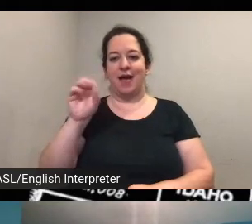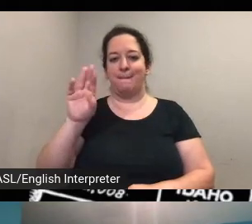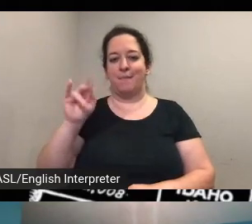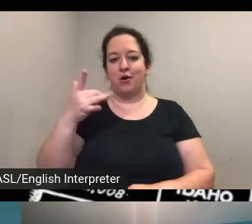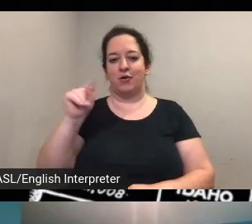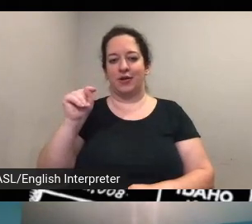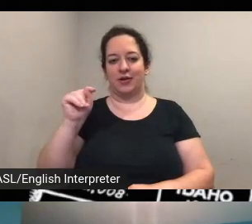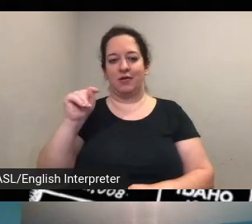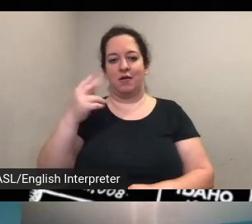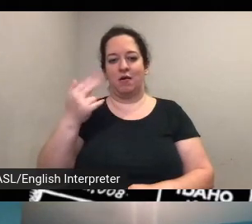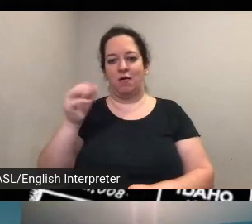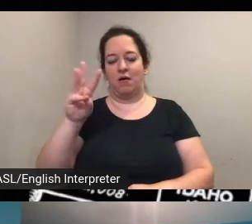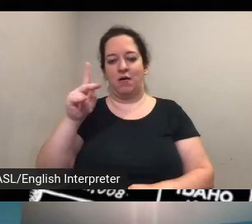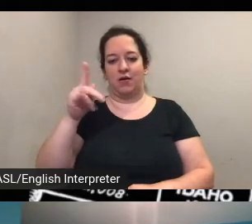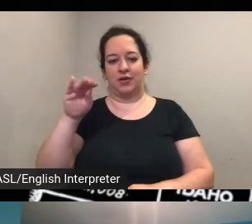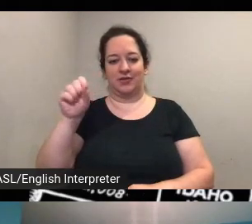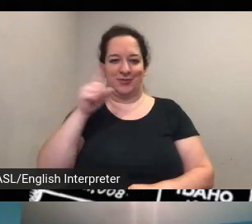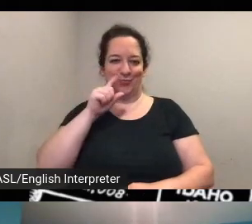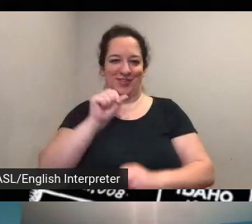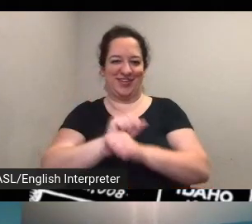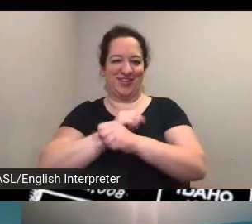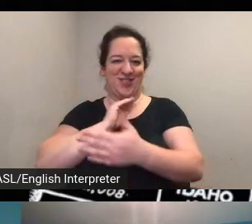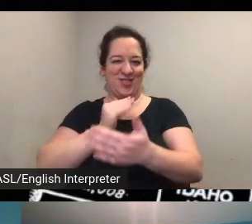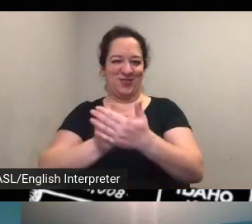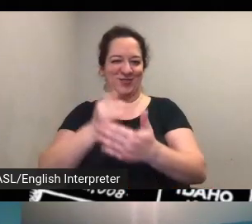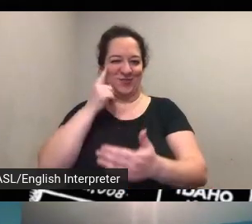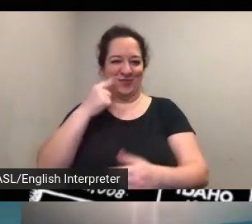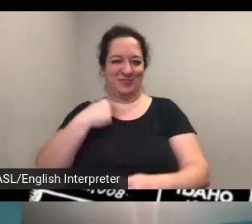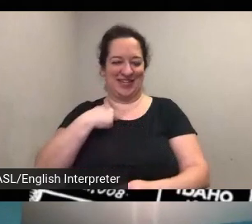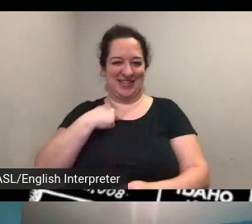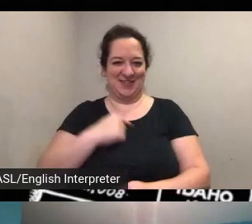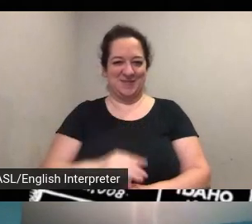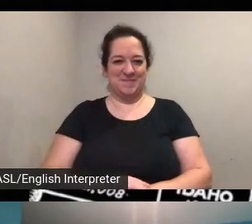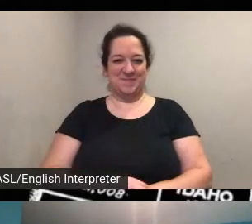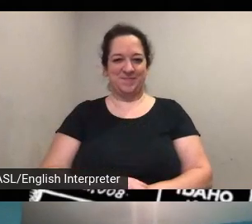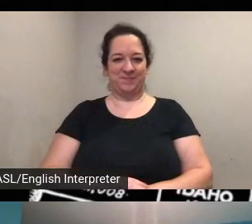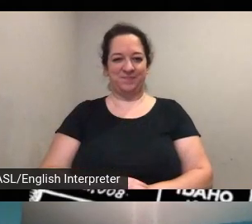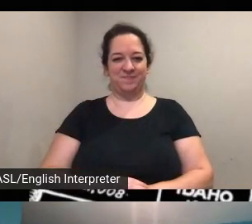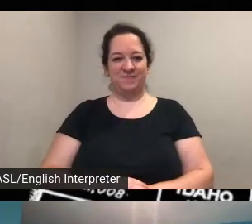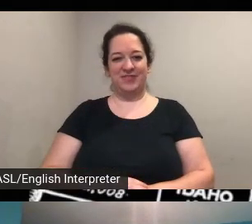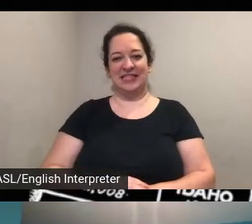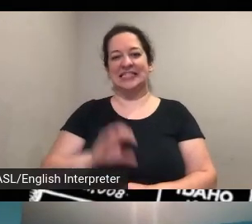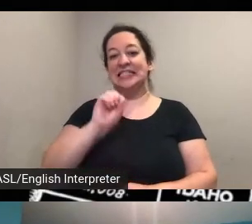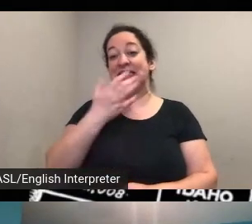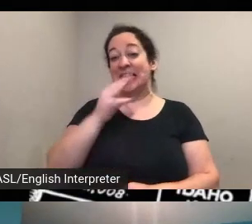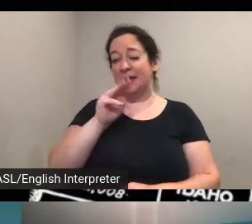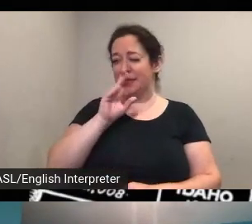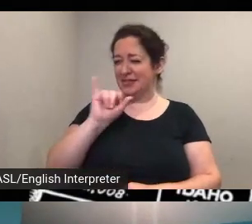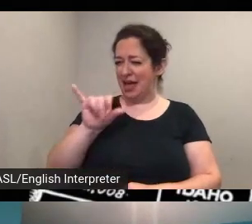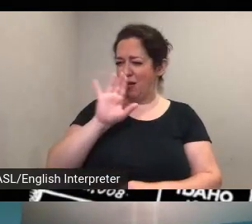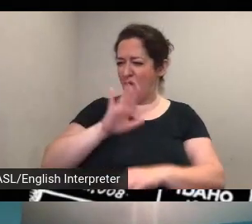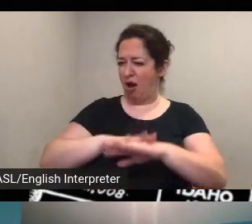check that out since that's right around the corner for me is it is it that on marvel hill christina